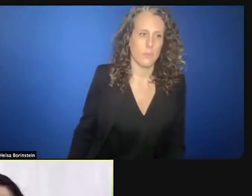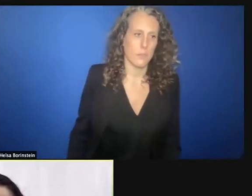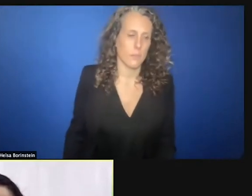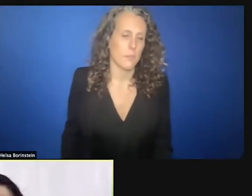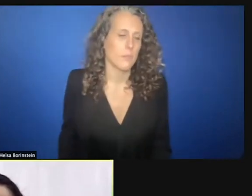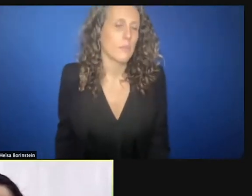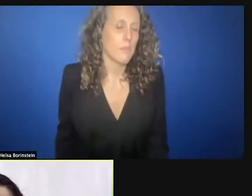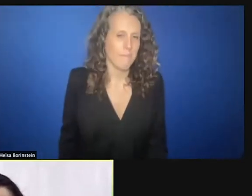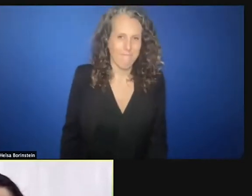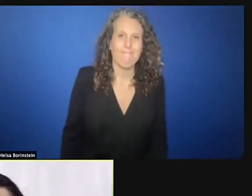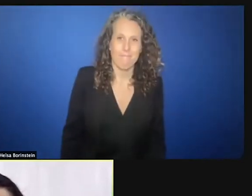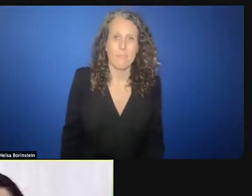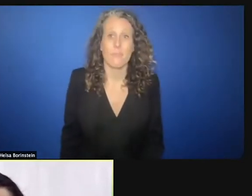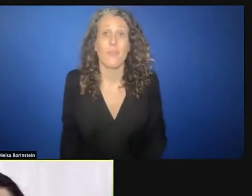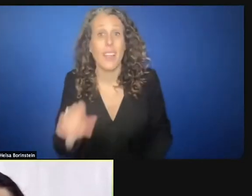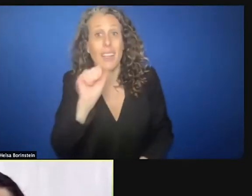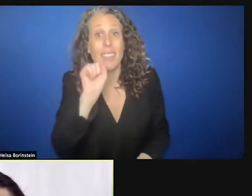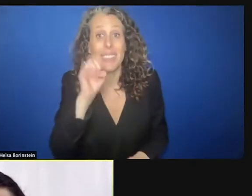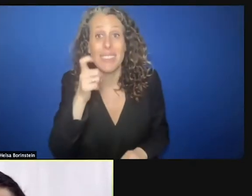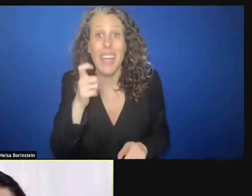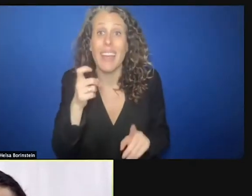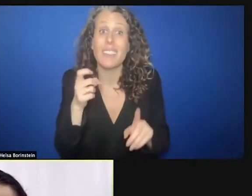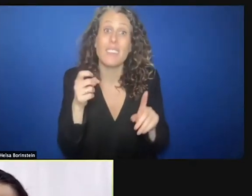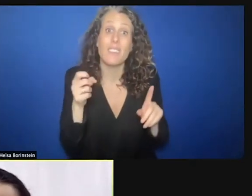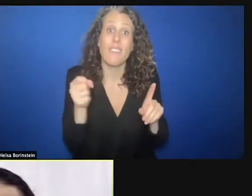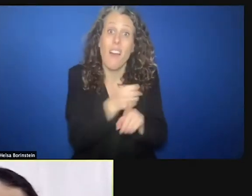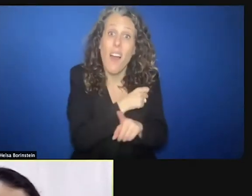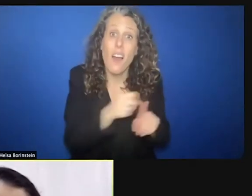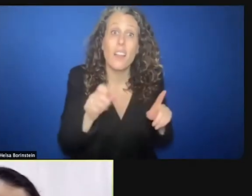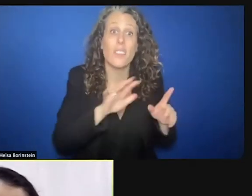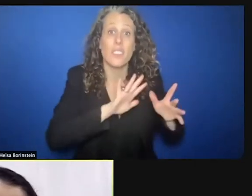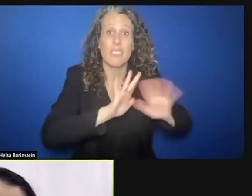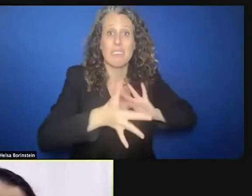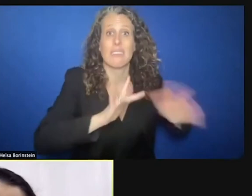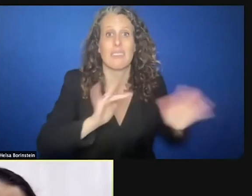Sexual violence and sexual exploitation has to be worked in a comprehensive way.